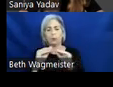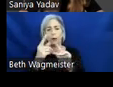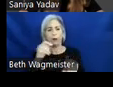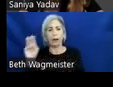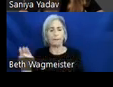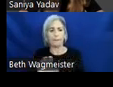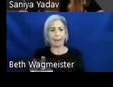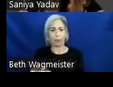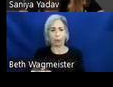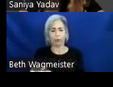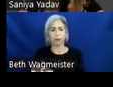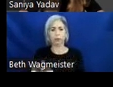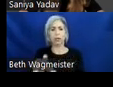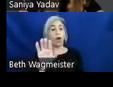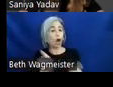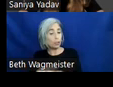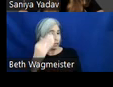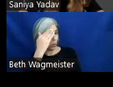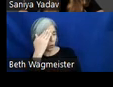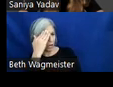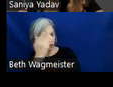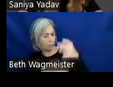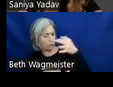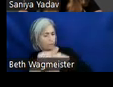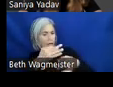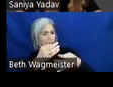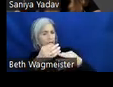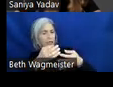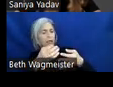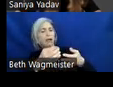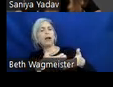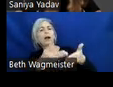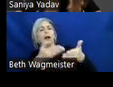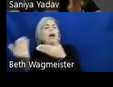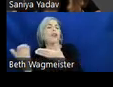We also want to be aware to provide an alternative input method to any apps that